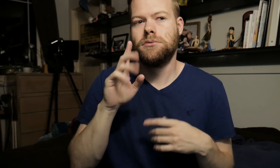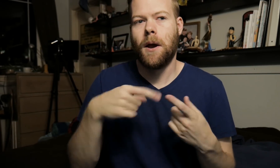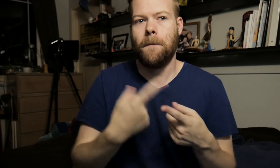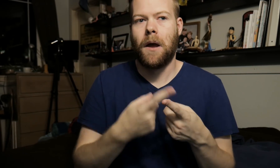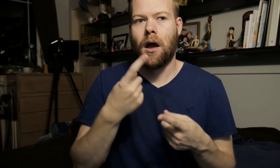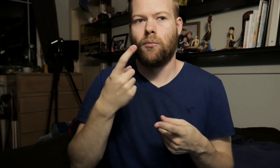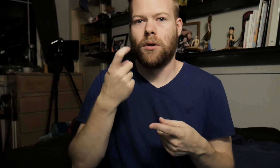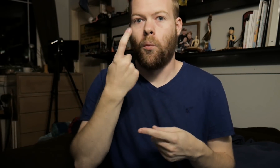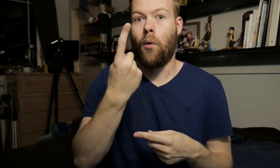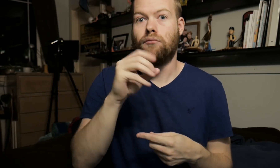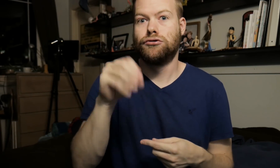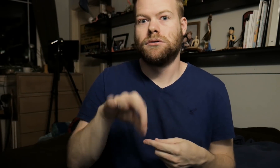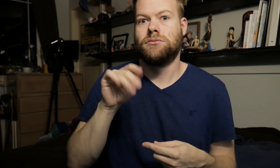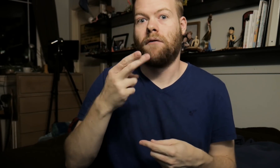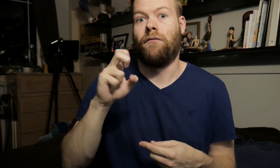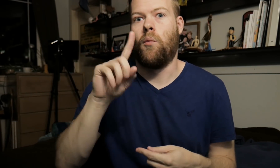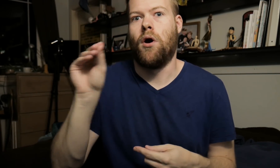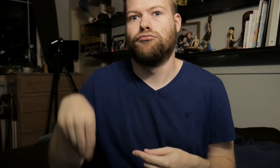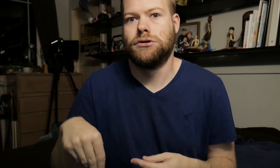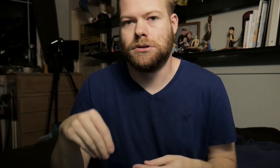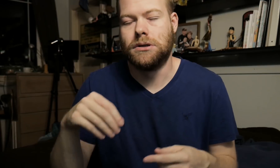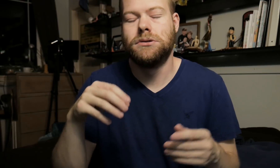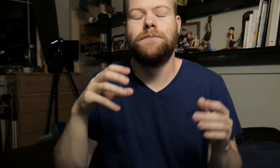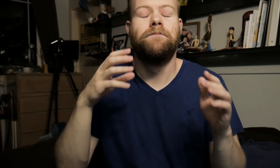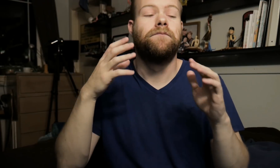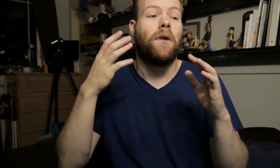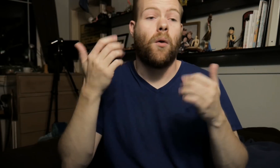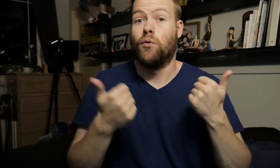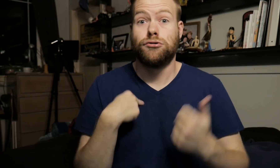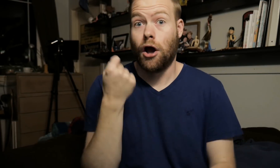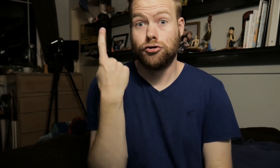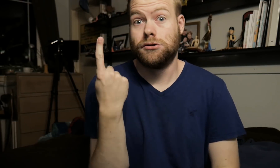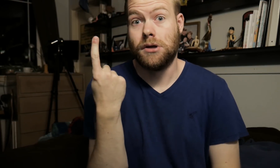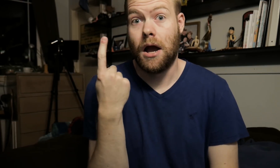about the 1% of the 1%. Which I understand.